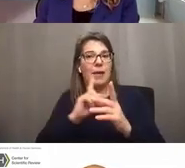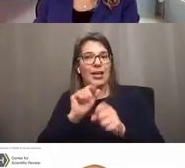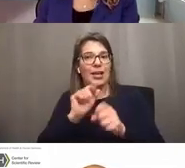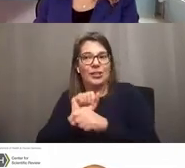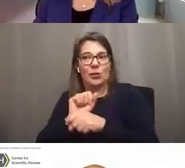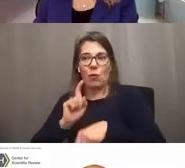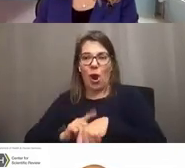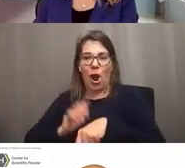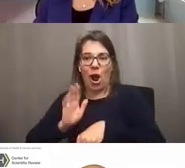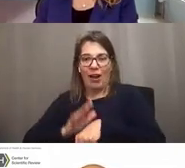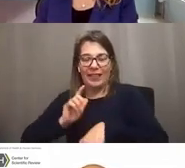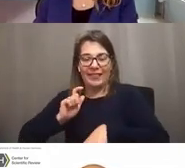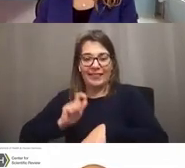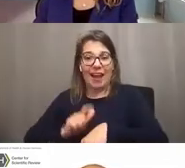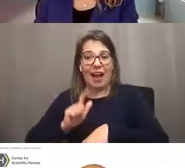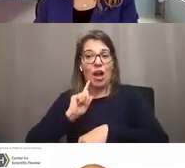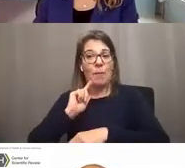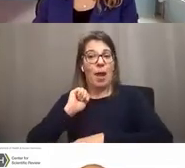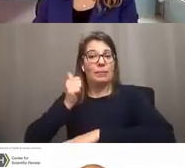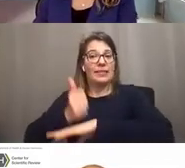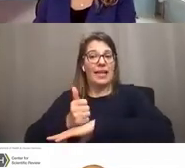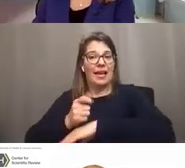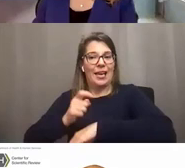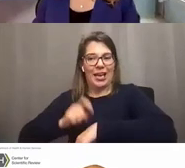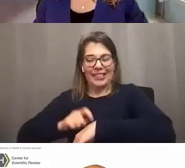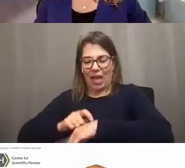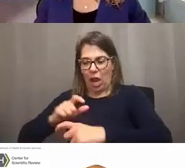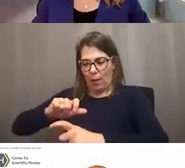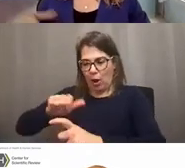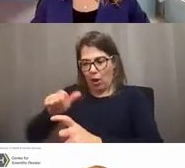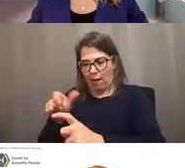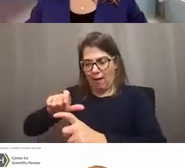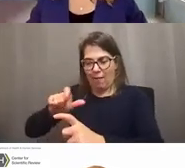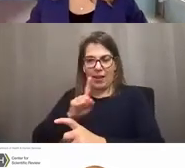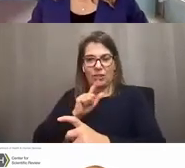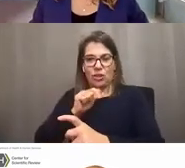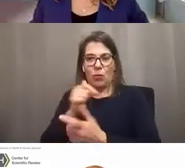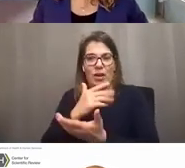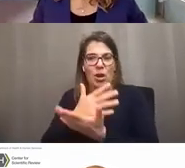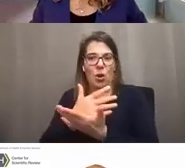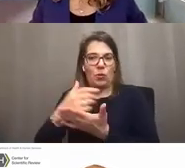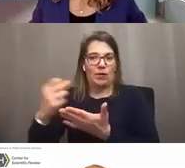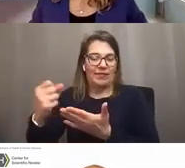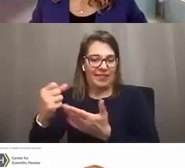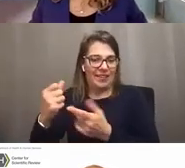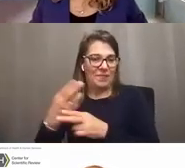I am actually setting a timer to be sure we don't use a disproportionate amount at this.